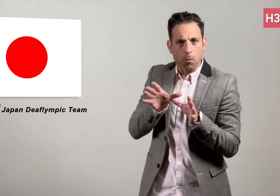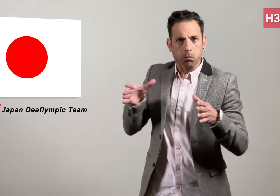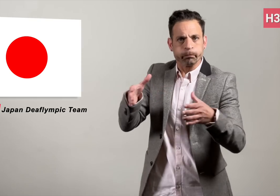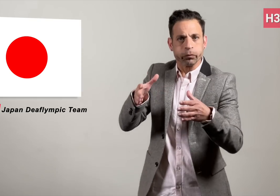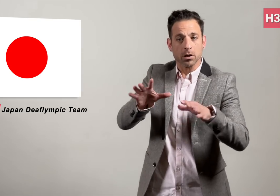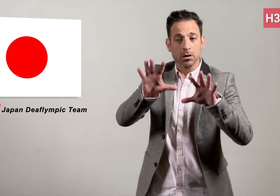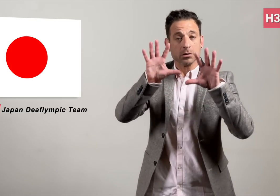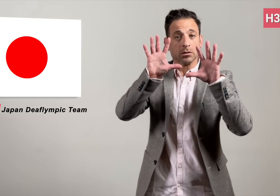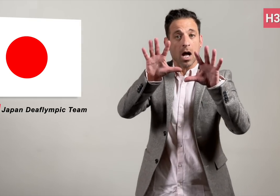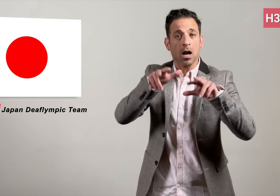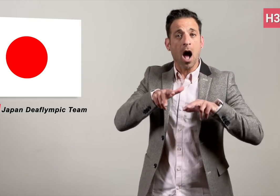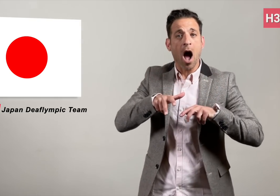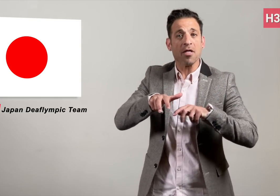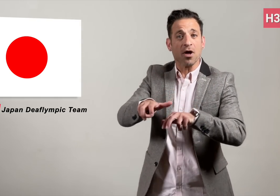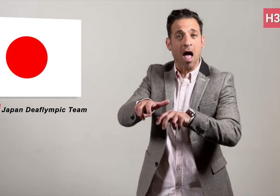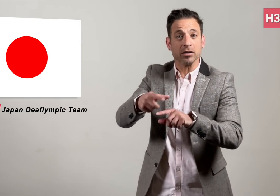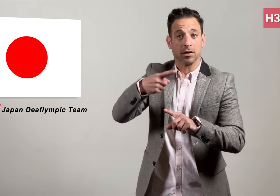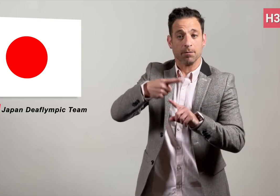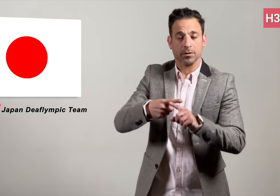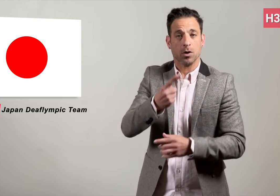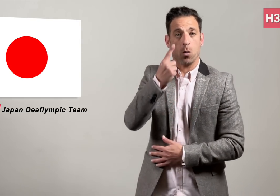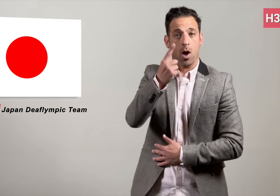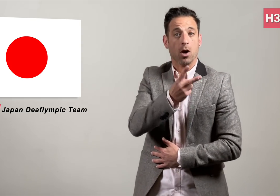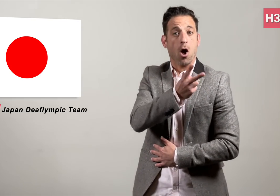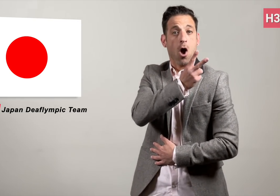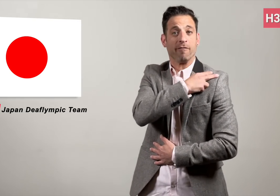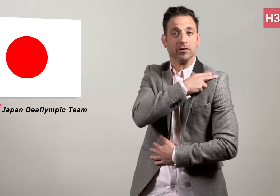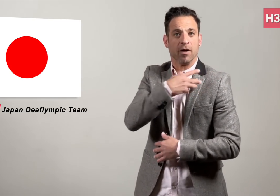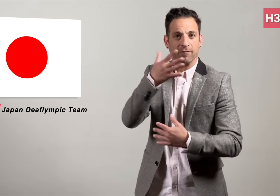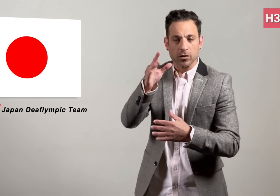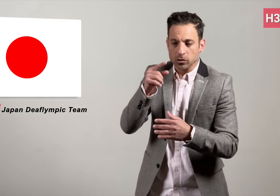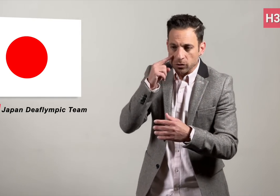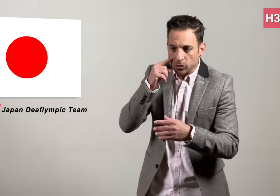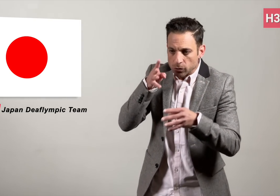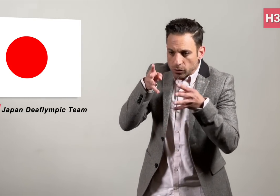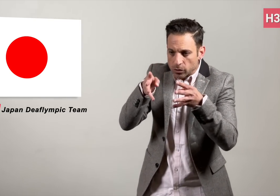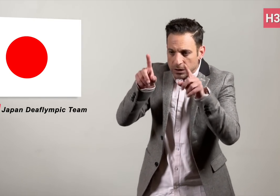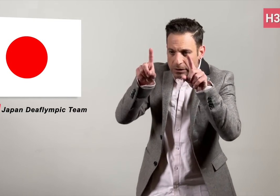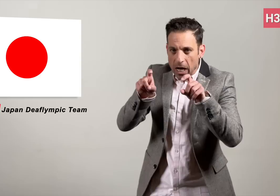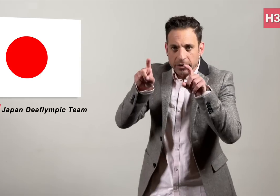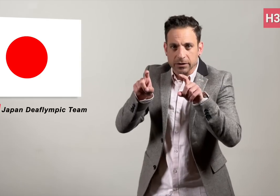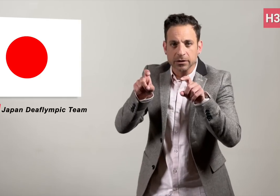as 10 of their athletes and one official